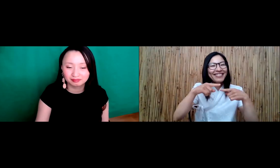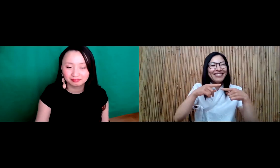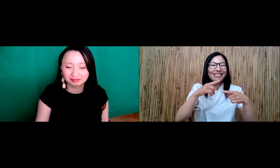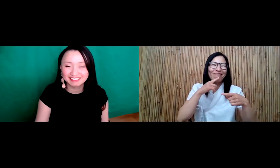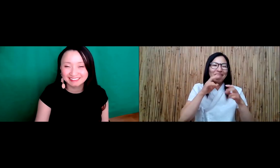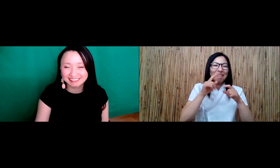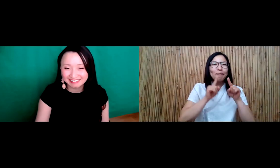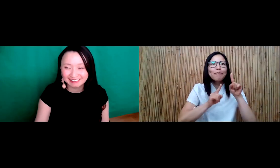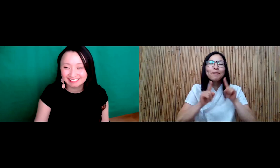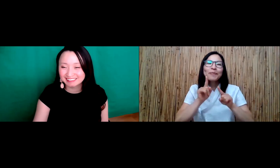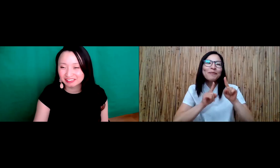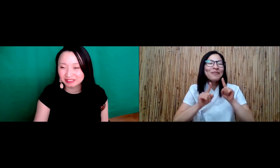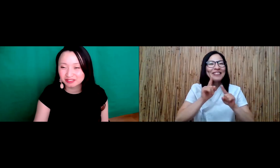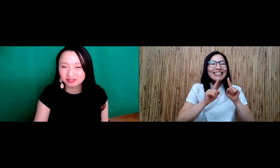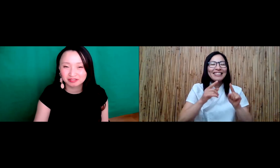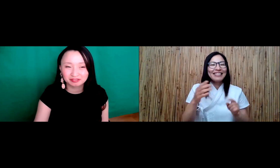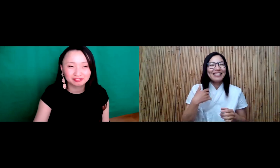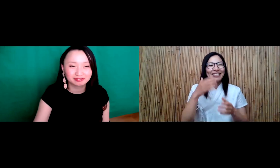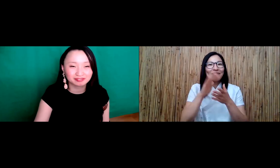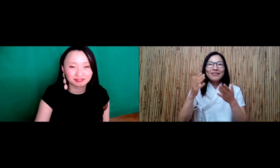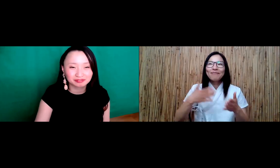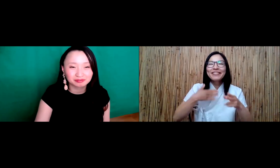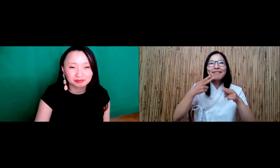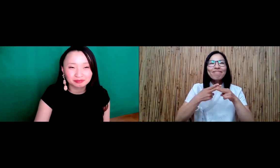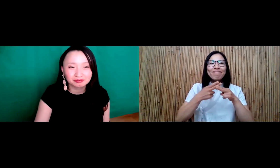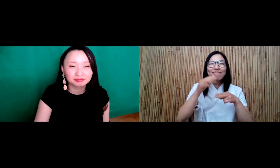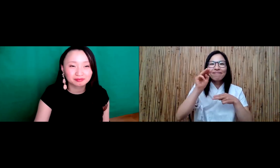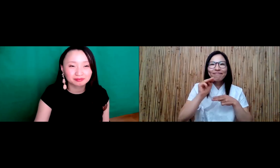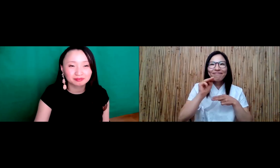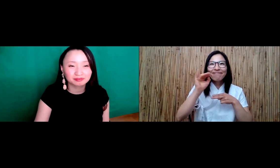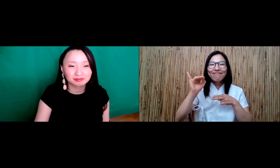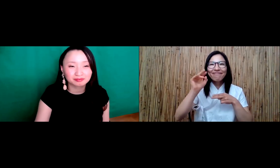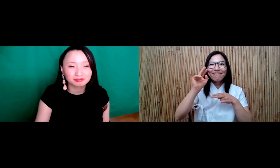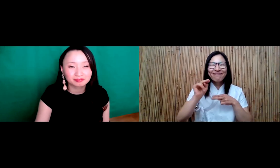we were together and he was just trying to learn how to sign, and I was trying to tell